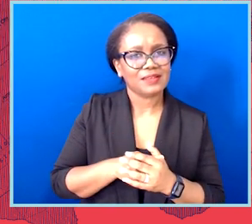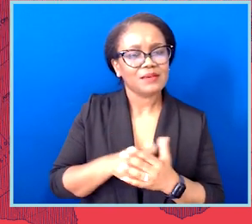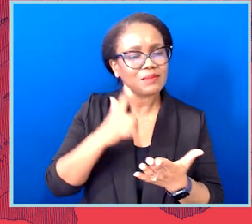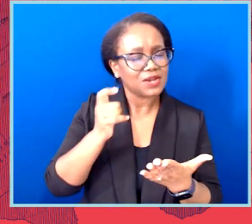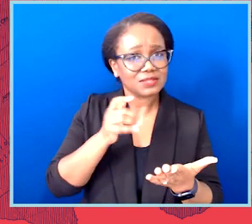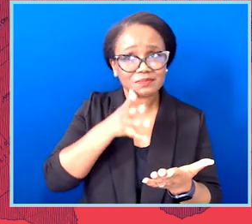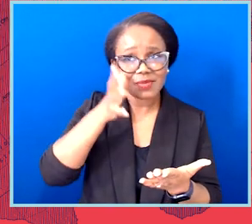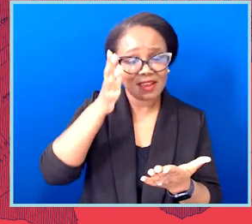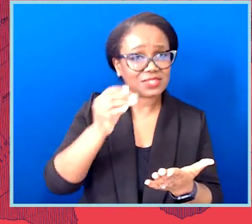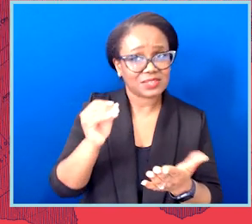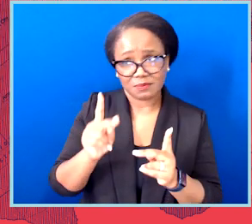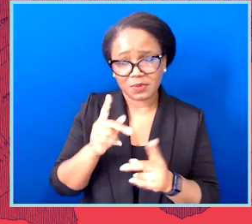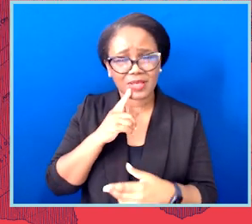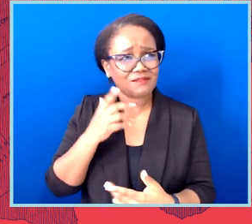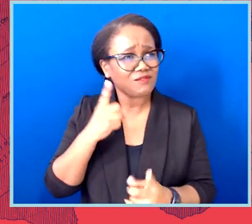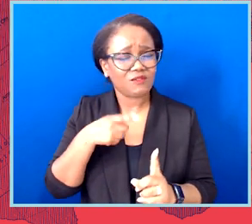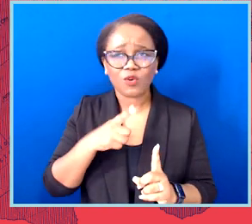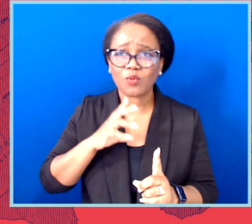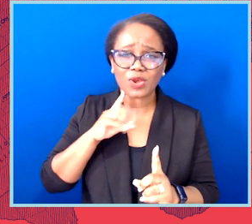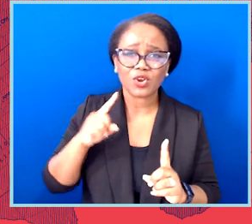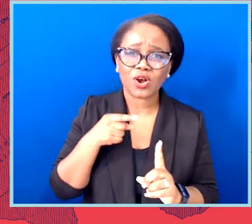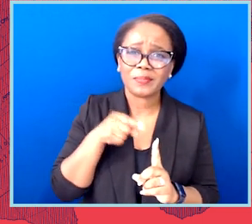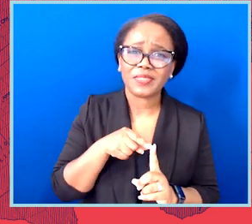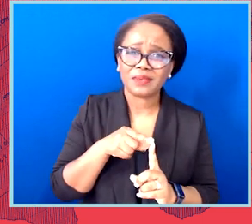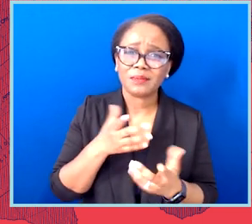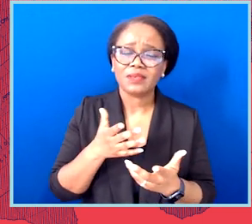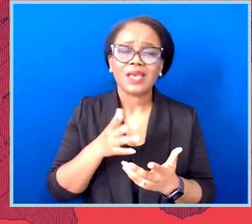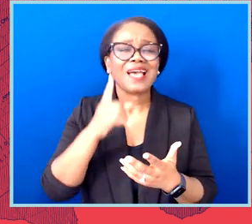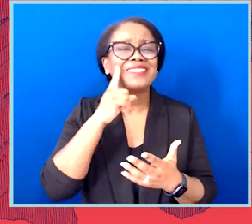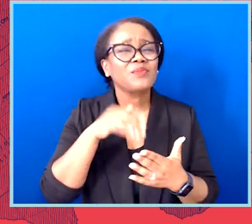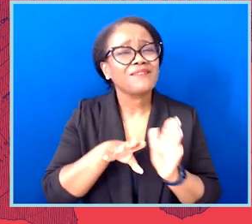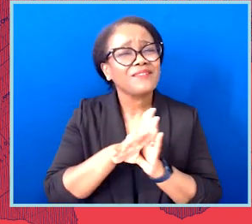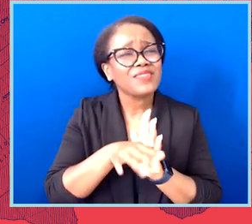Yeah, I mean, I think that's exactly right, you know, we're just hearing, you know, six,